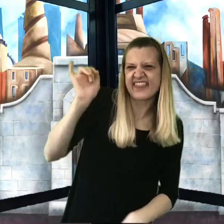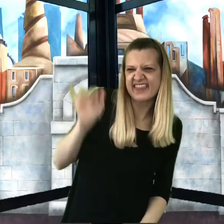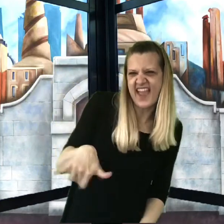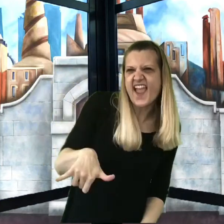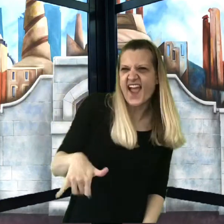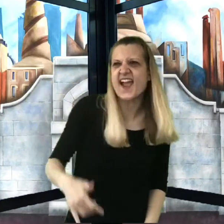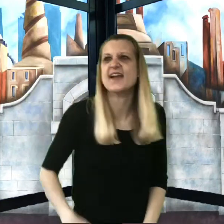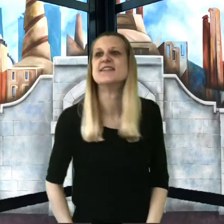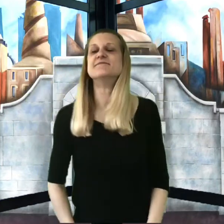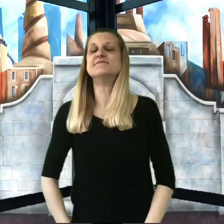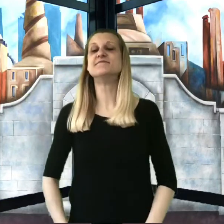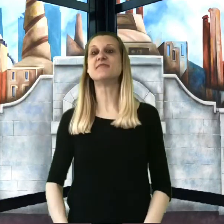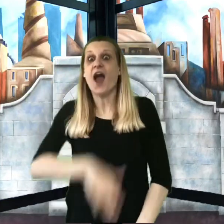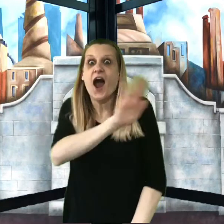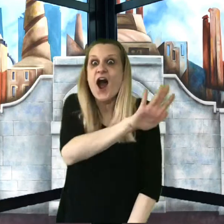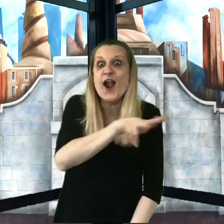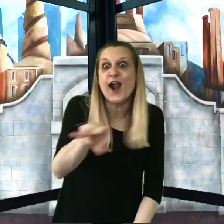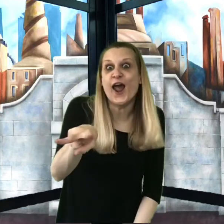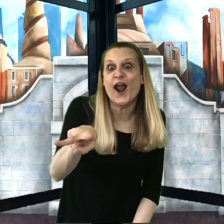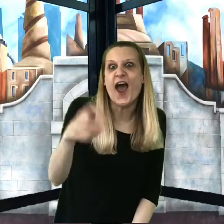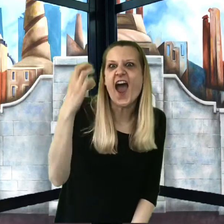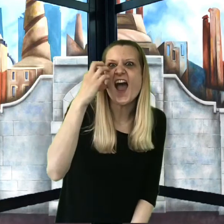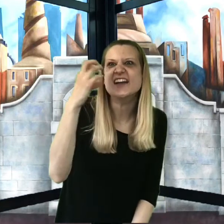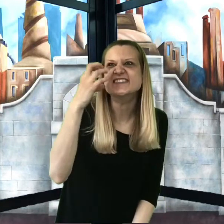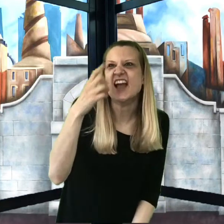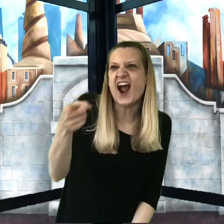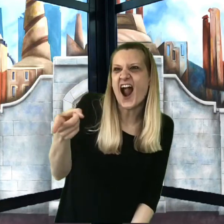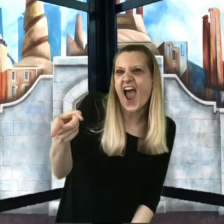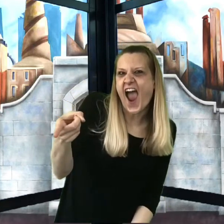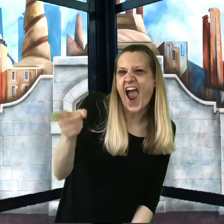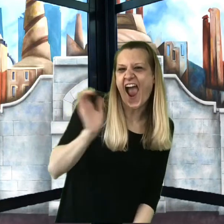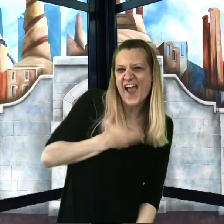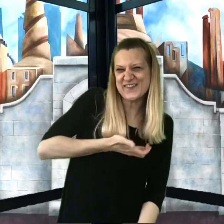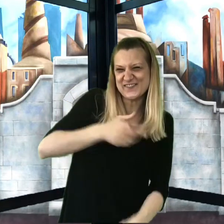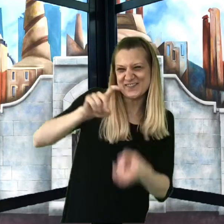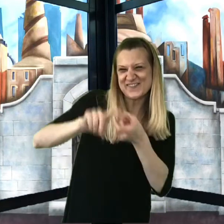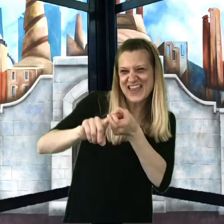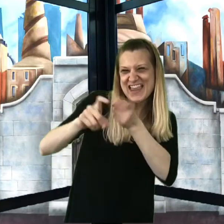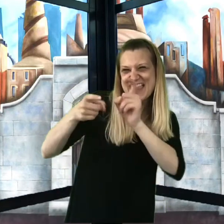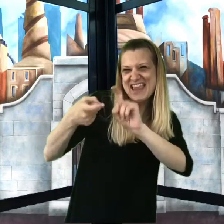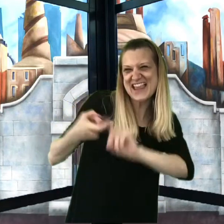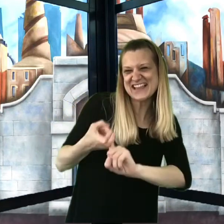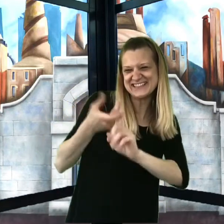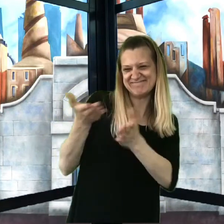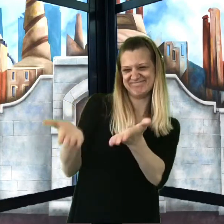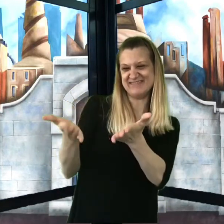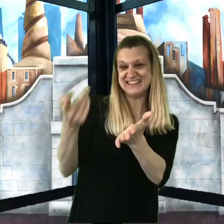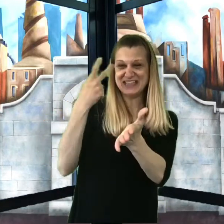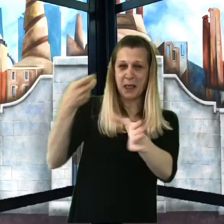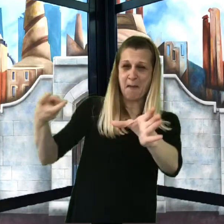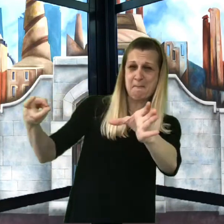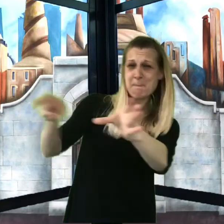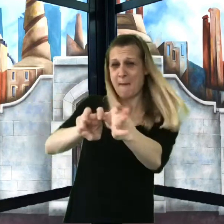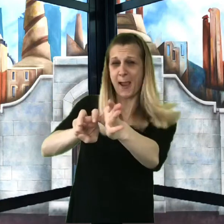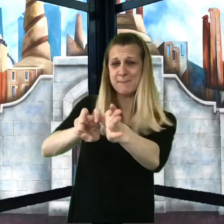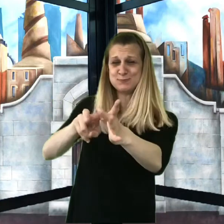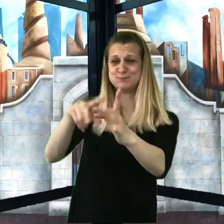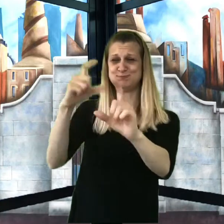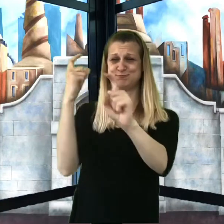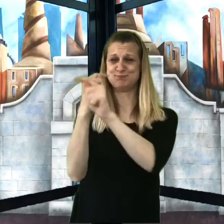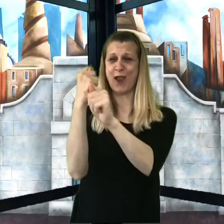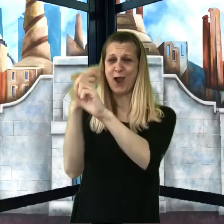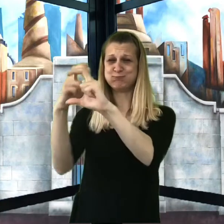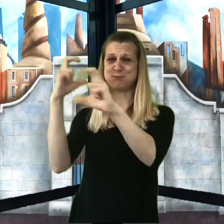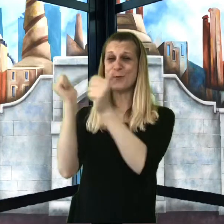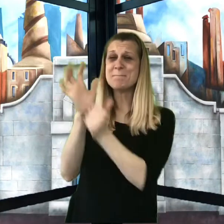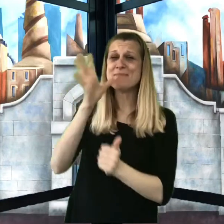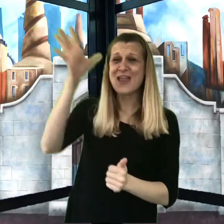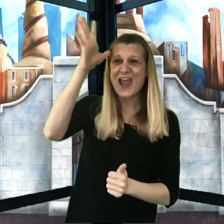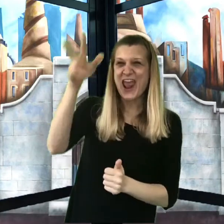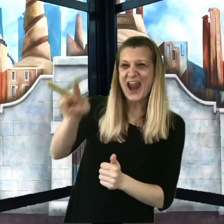Mr. Wonka went on, "there goes our friend Augustus Gloop! Don't you see him? He’s getting into the first truck with his mother and father!"